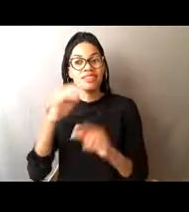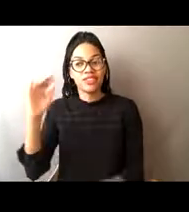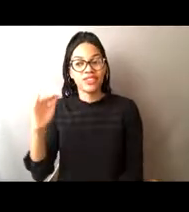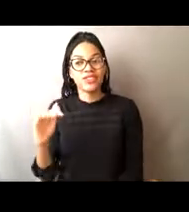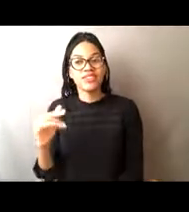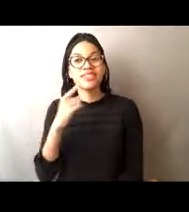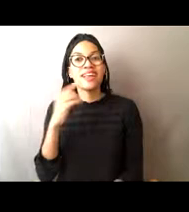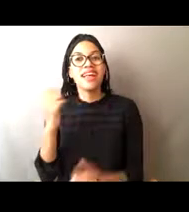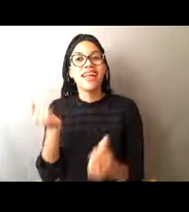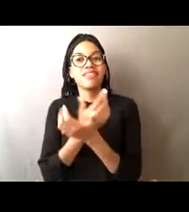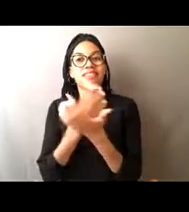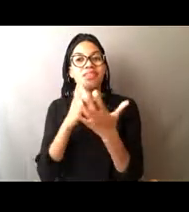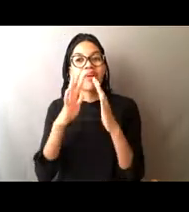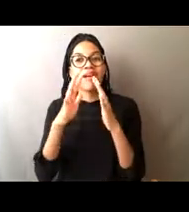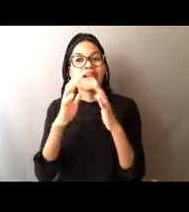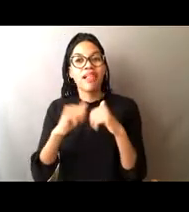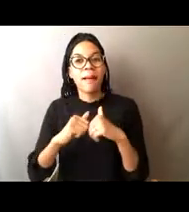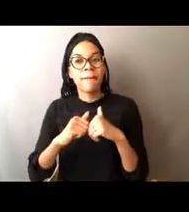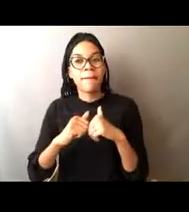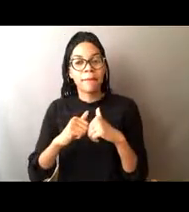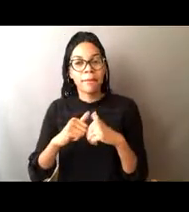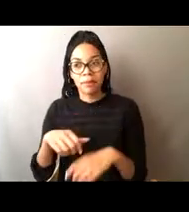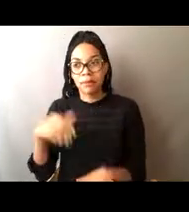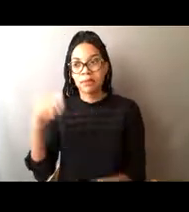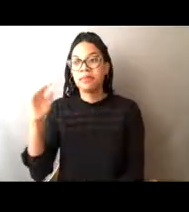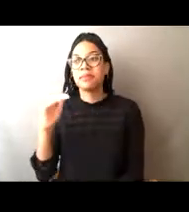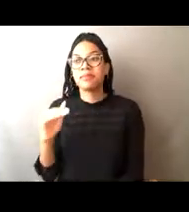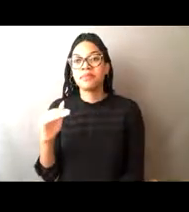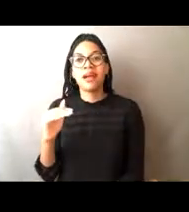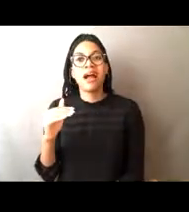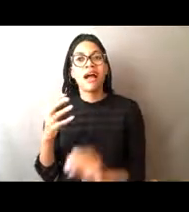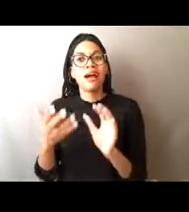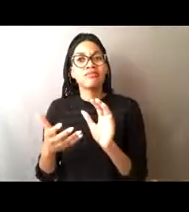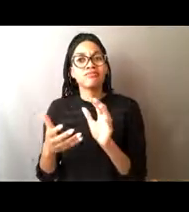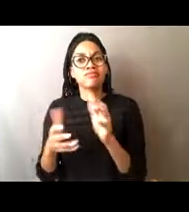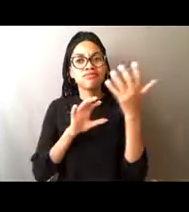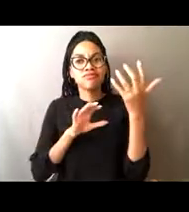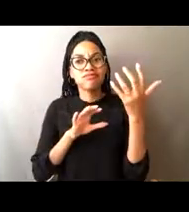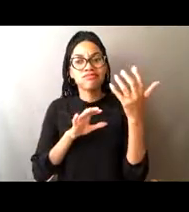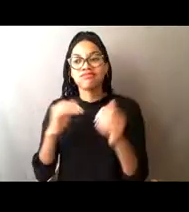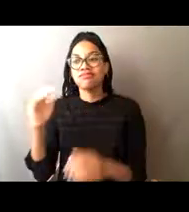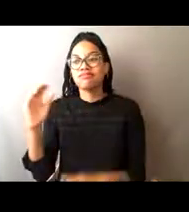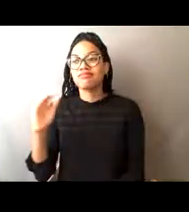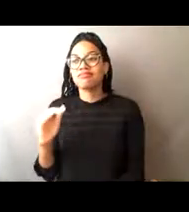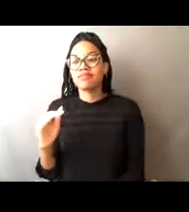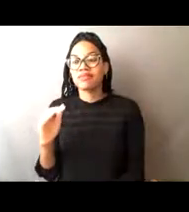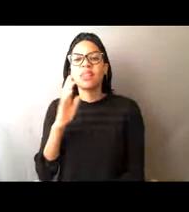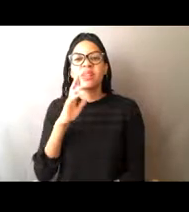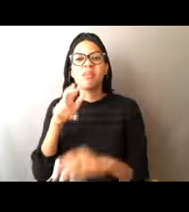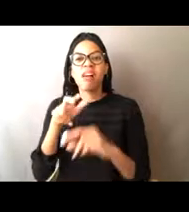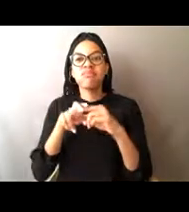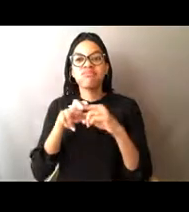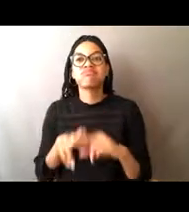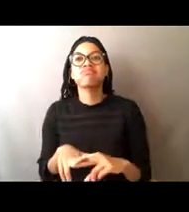and so Anna Maria's family saying chaos. Alicia's saying it falls down. Cam says the system fails.